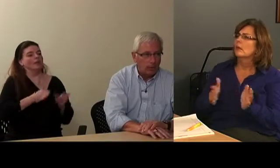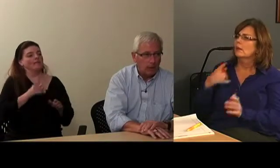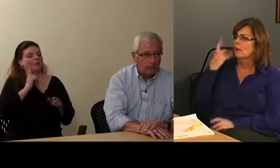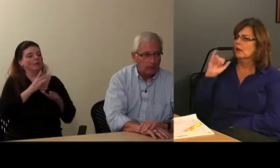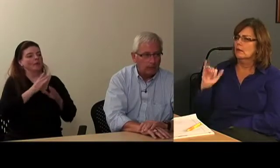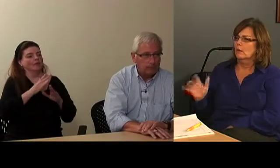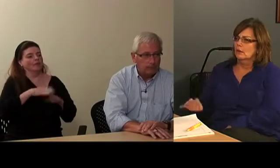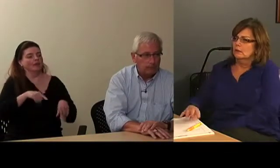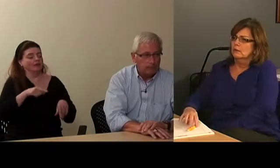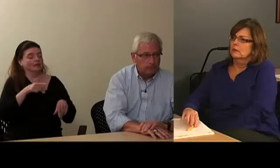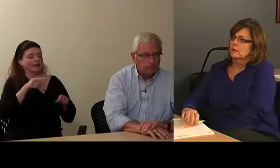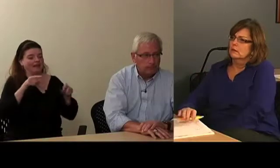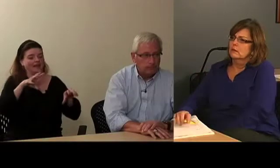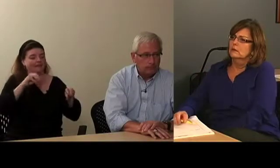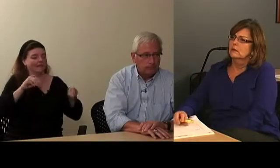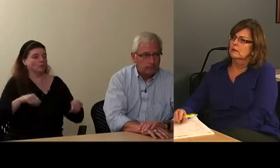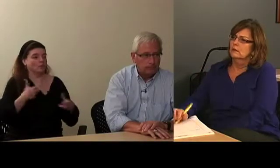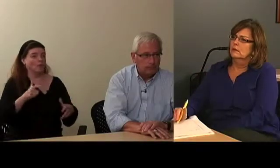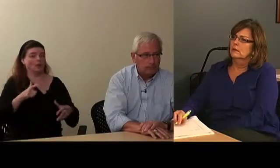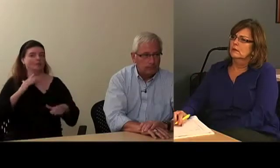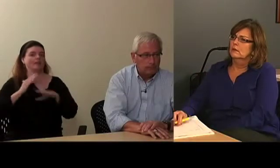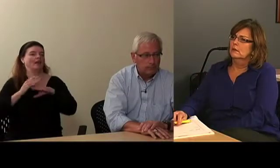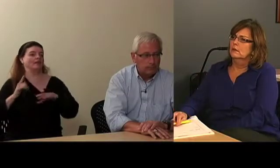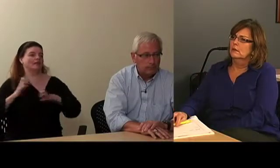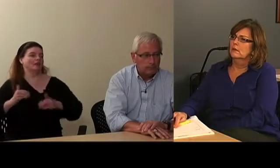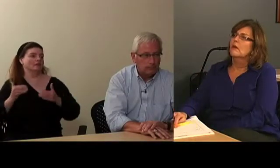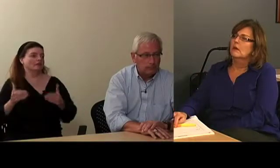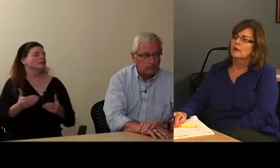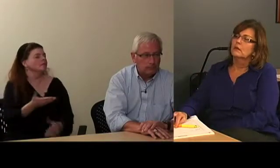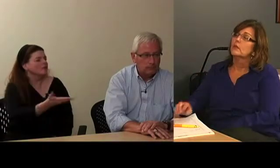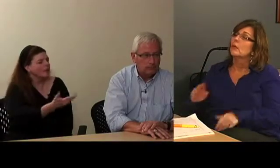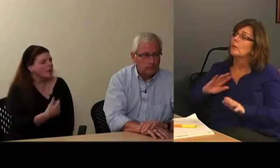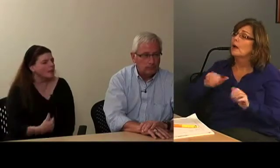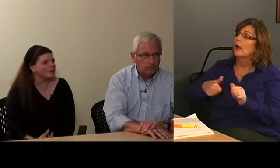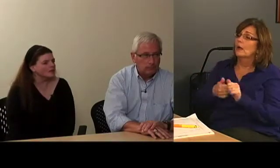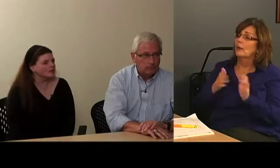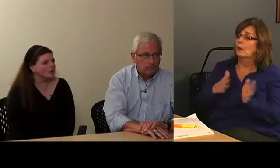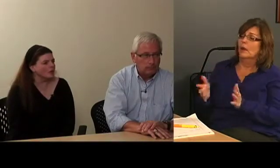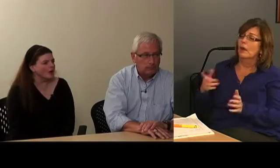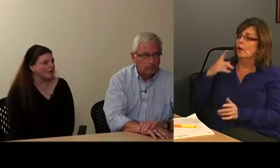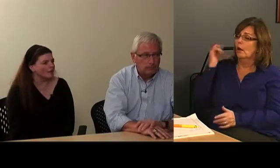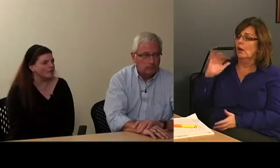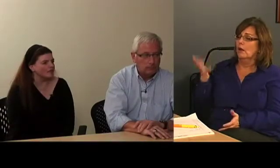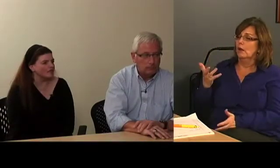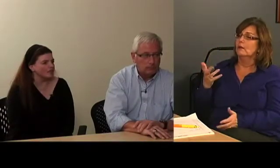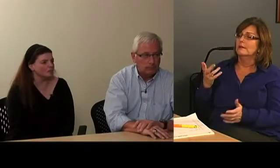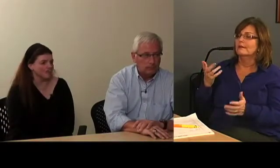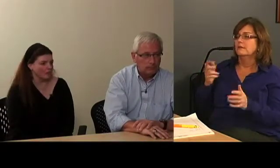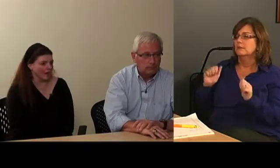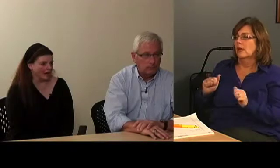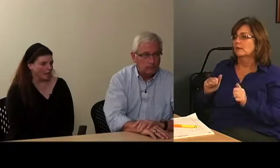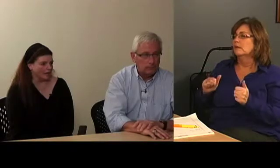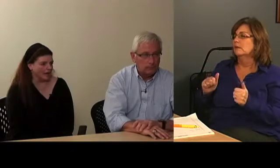So, in terms of the backup plan,